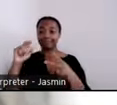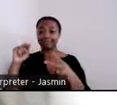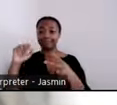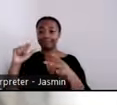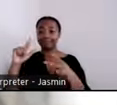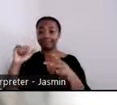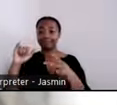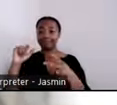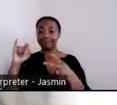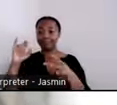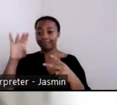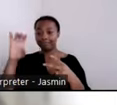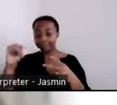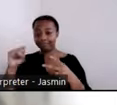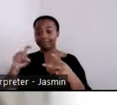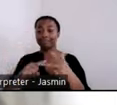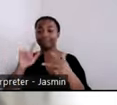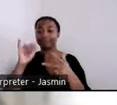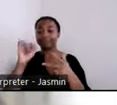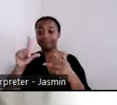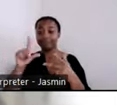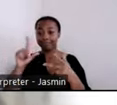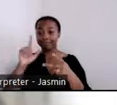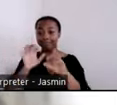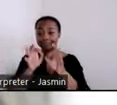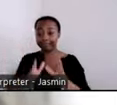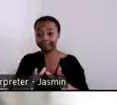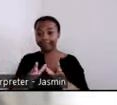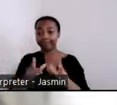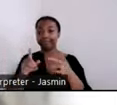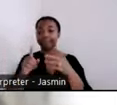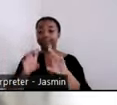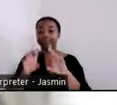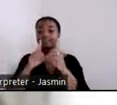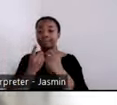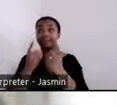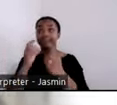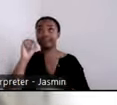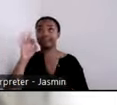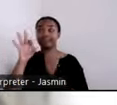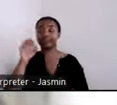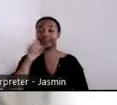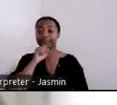Jasmine, our ASL interpreter, Herman Dell our CART transcriber, for their roles in